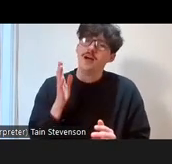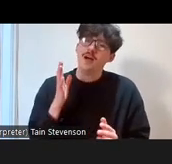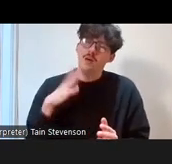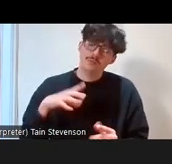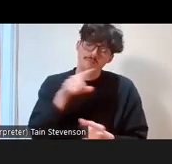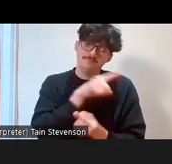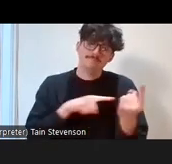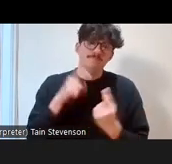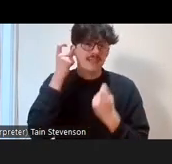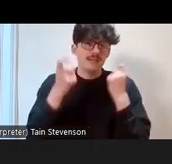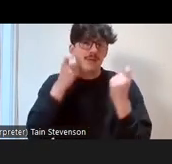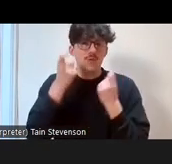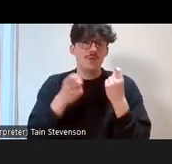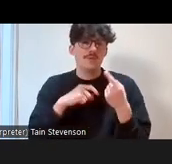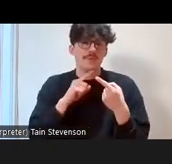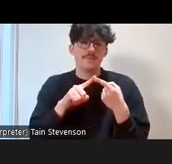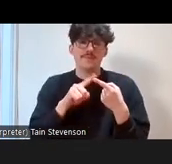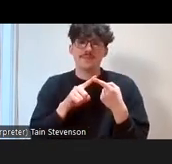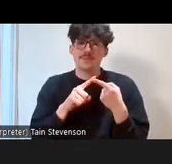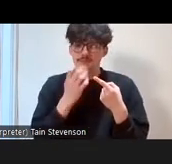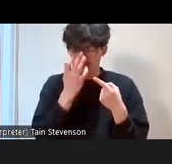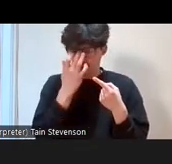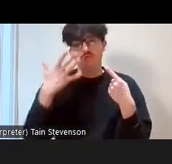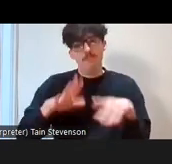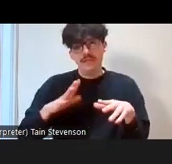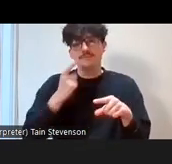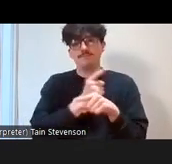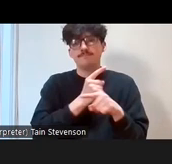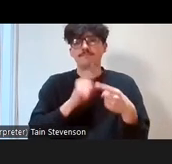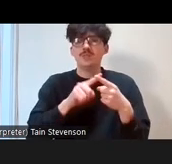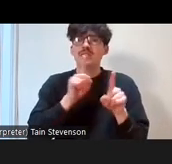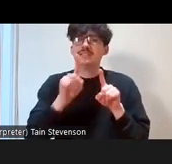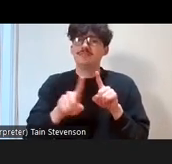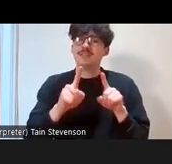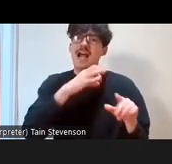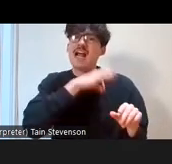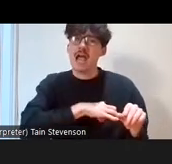talked about the different types of capitals, so I think just bear them in mind when you're thinking